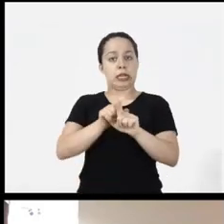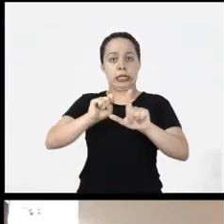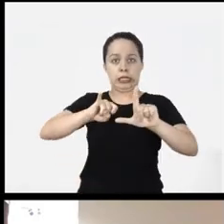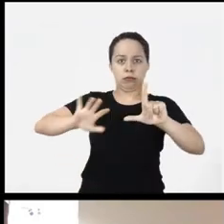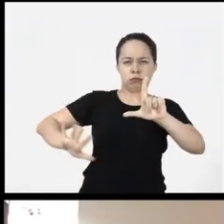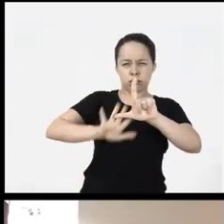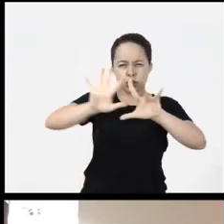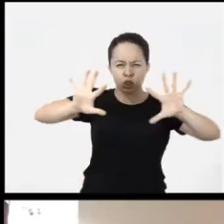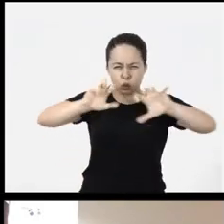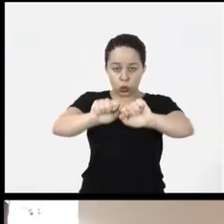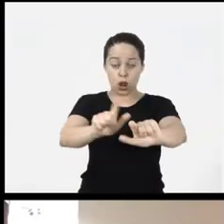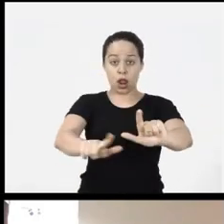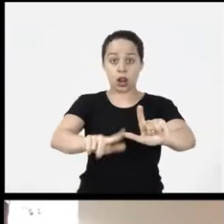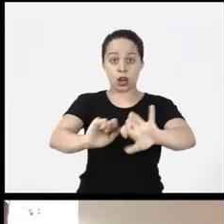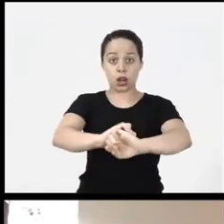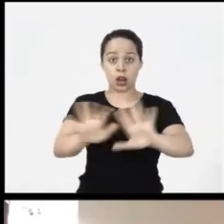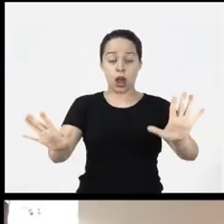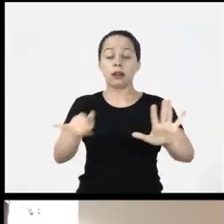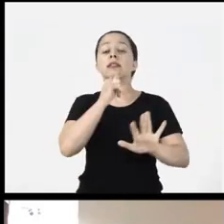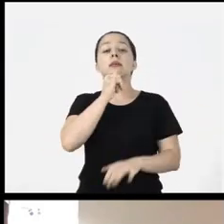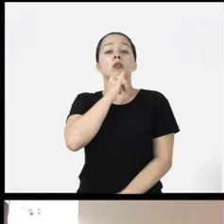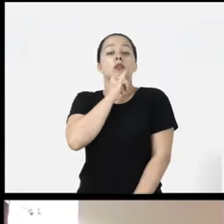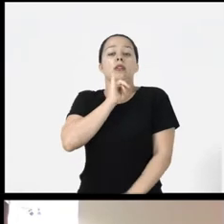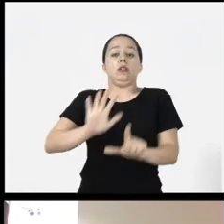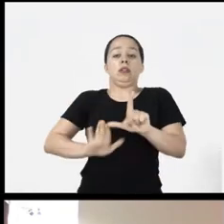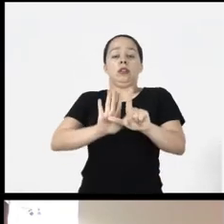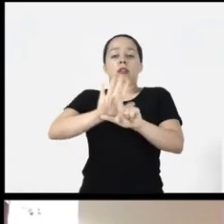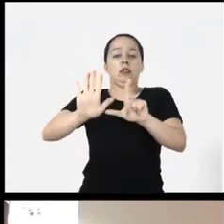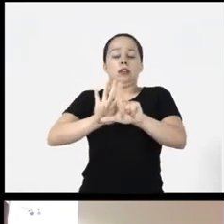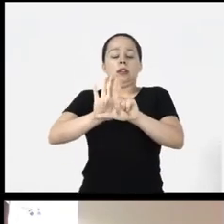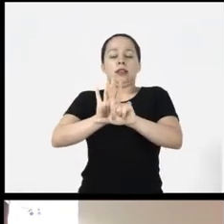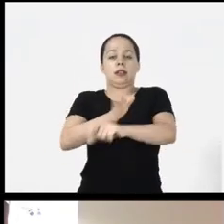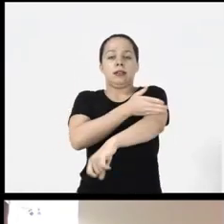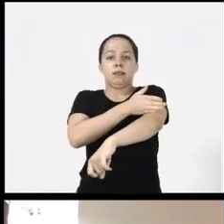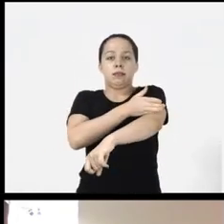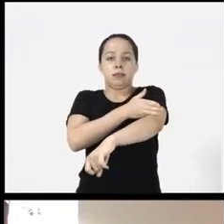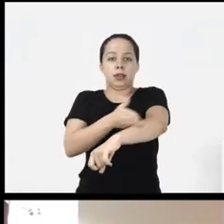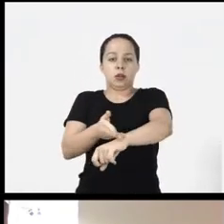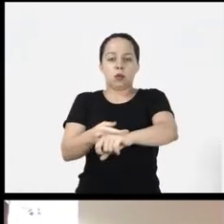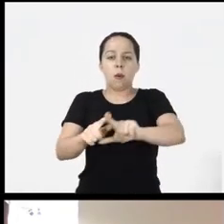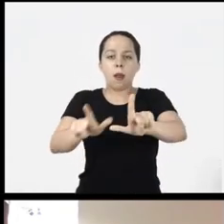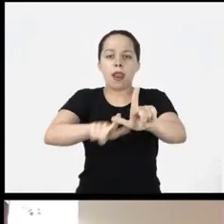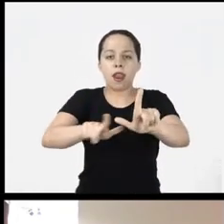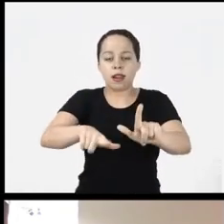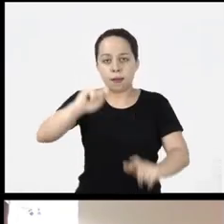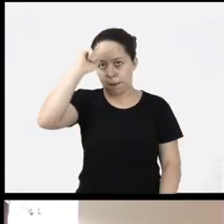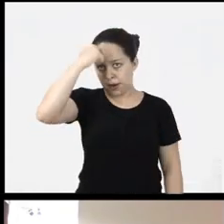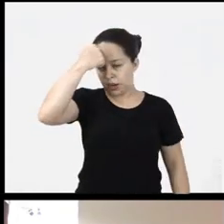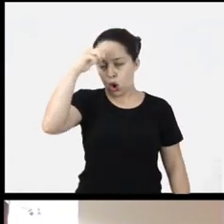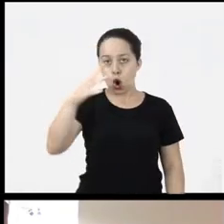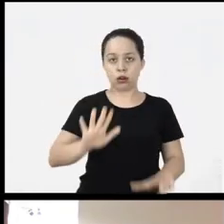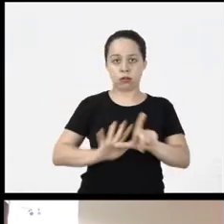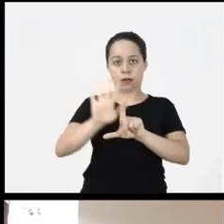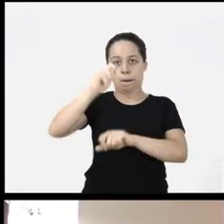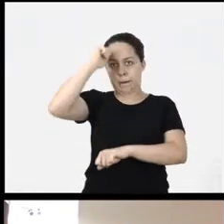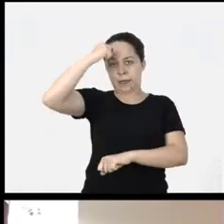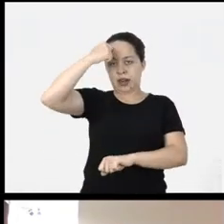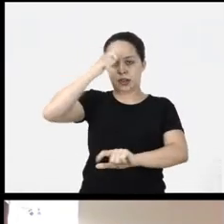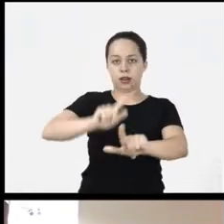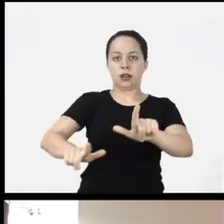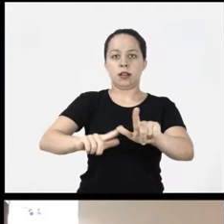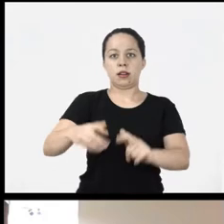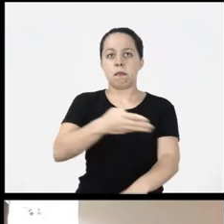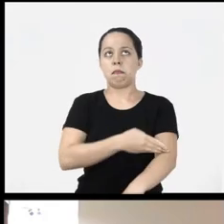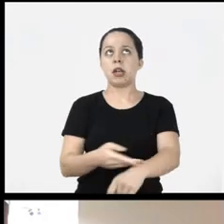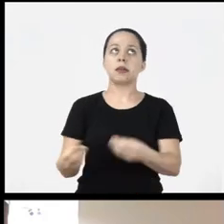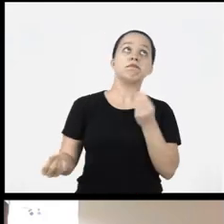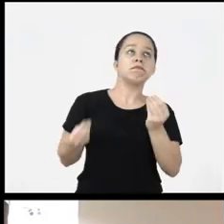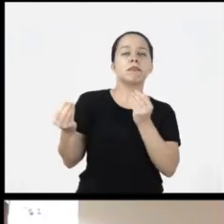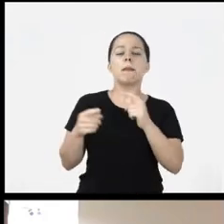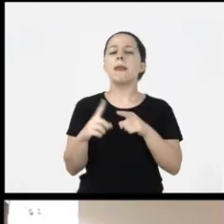and vice versa it's for example a white background with a black font is or vice versa but how do i